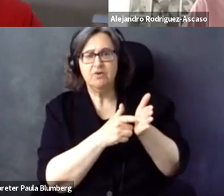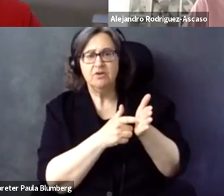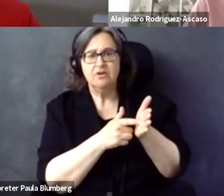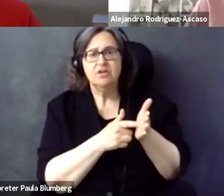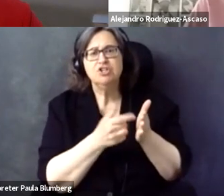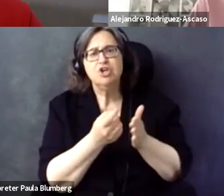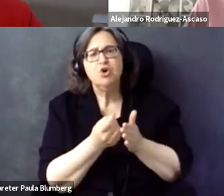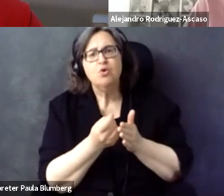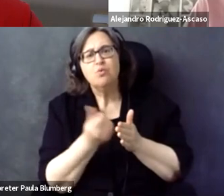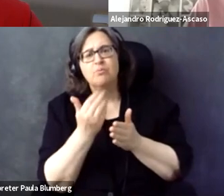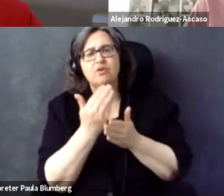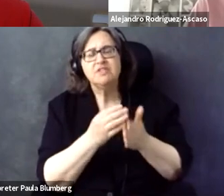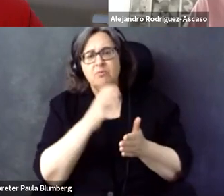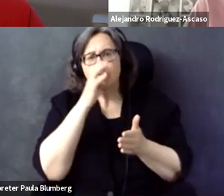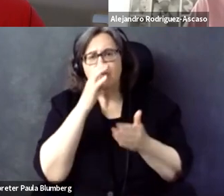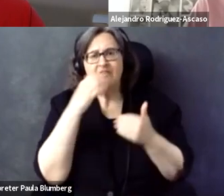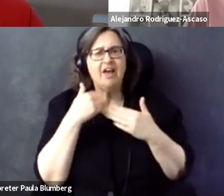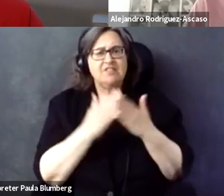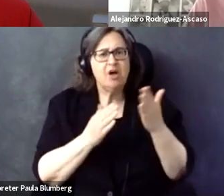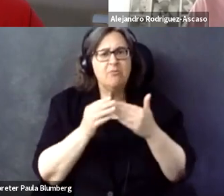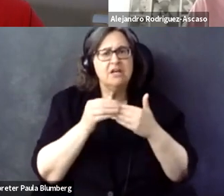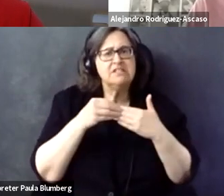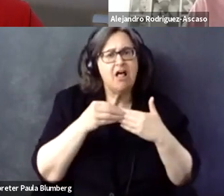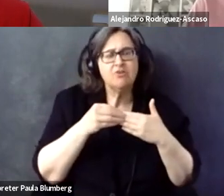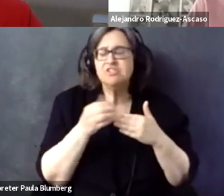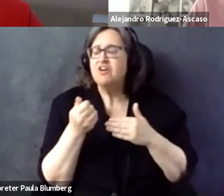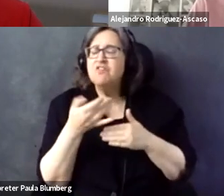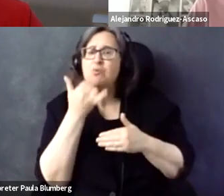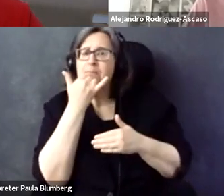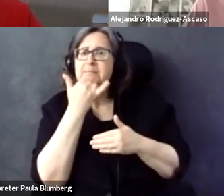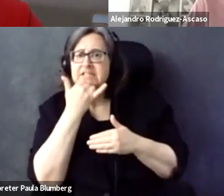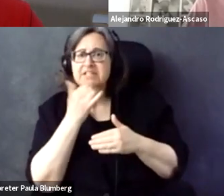exactly these situations a little bit more reflected in the standard to